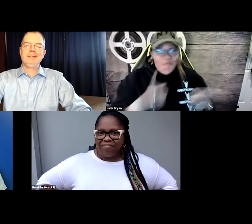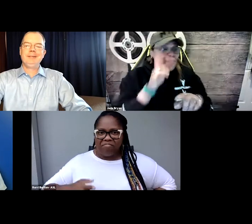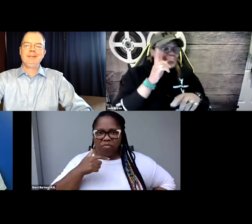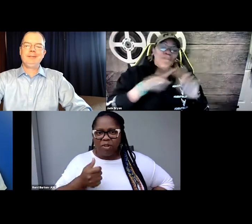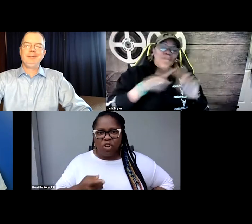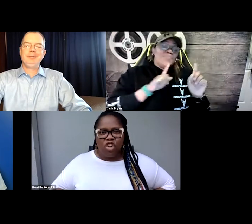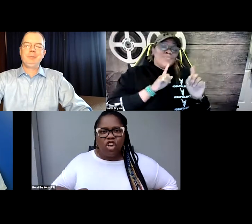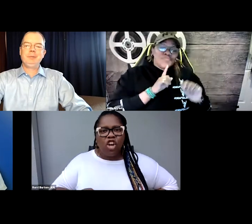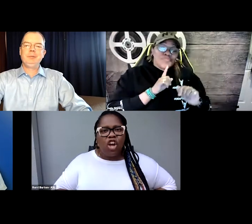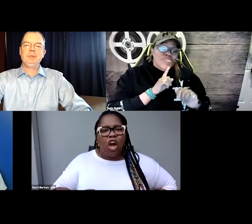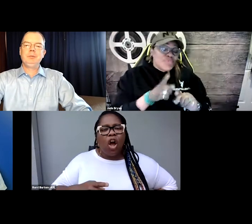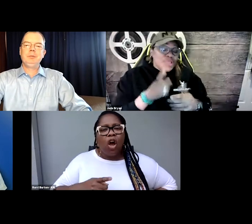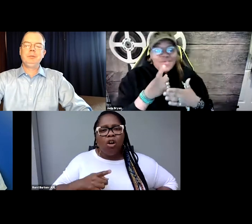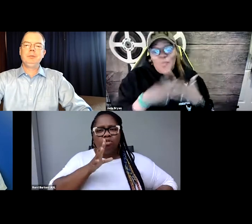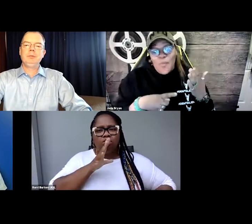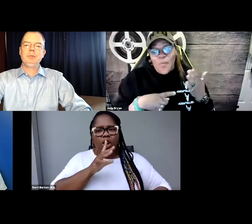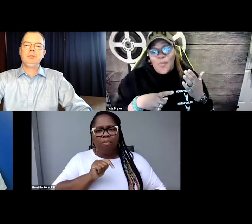I think it was earlier with the rights and permissions.